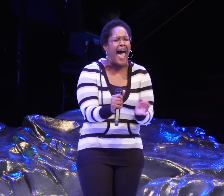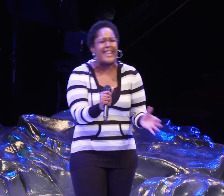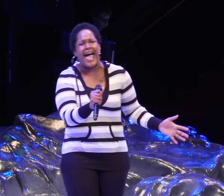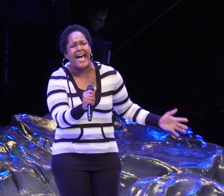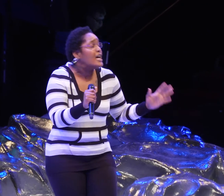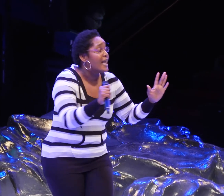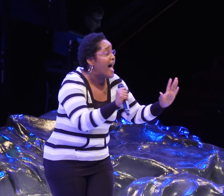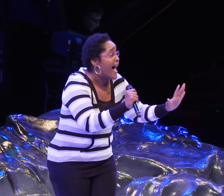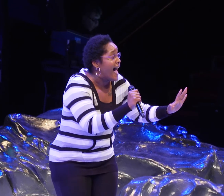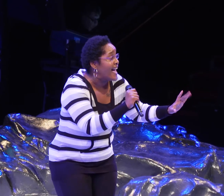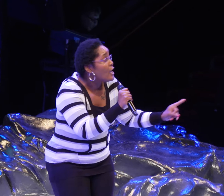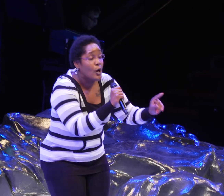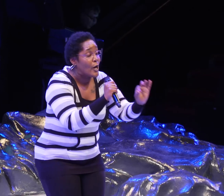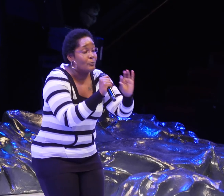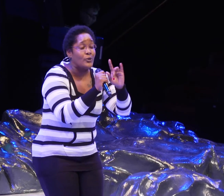(scat singing)